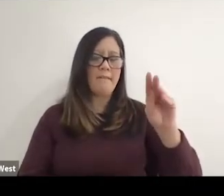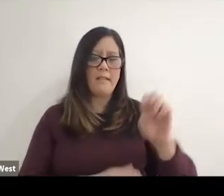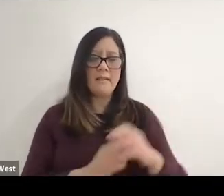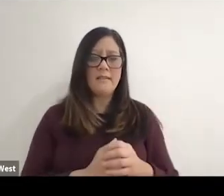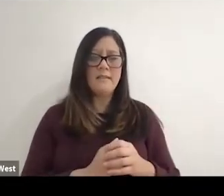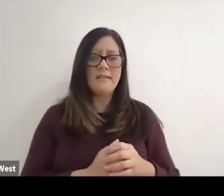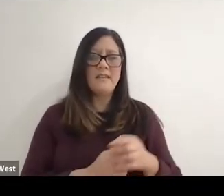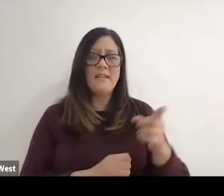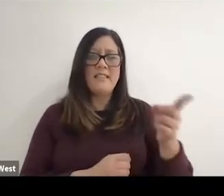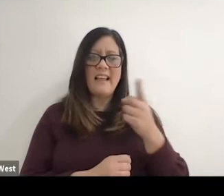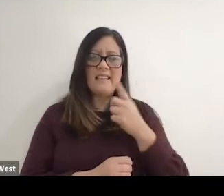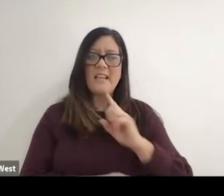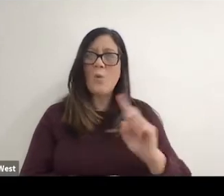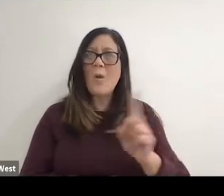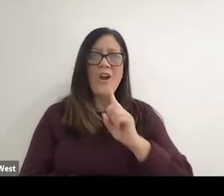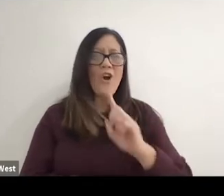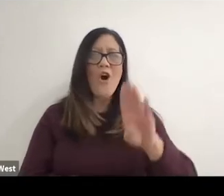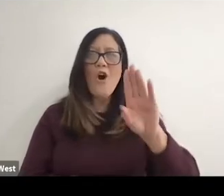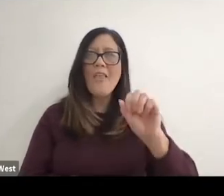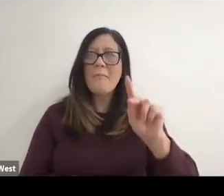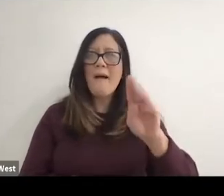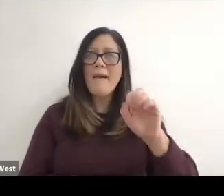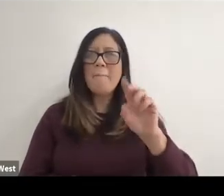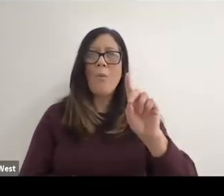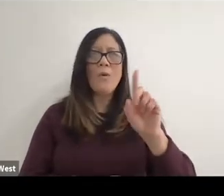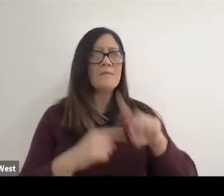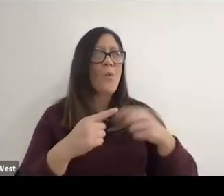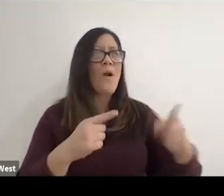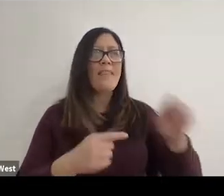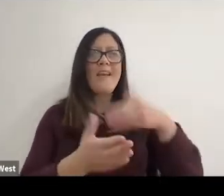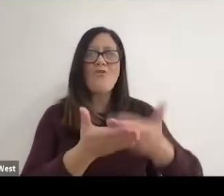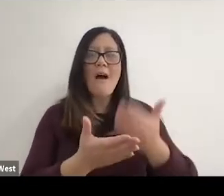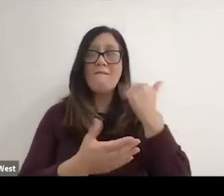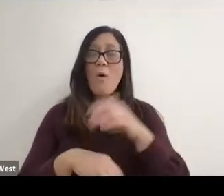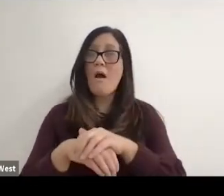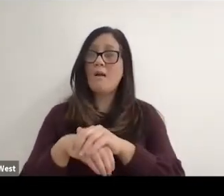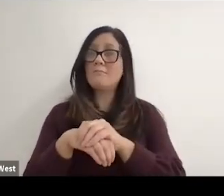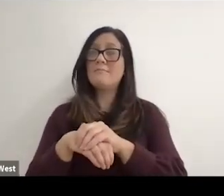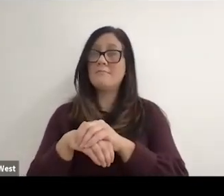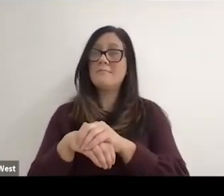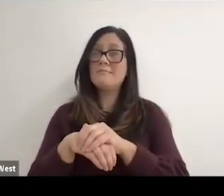But they said Geez where are the backboards? 'cause the Brits played wheelchair netball,